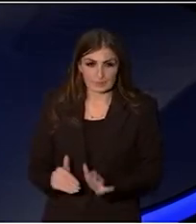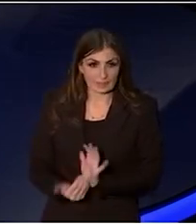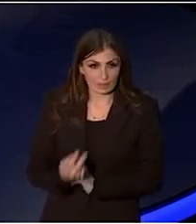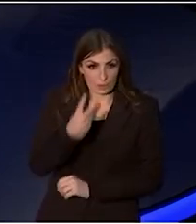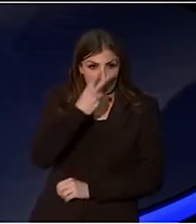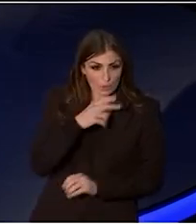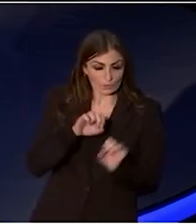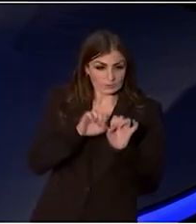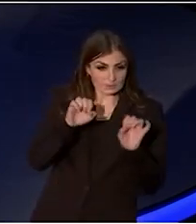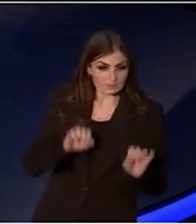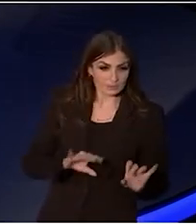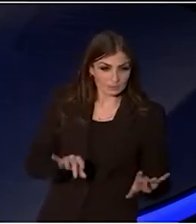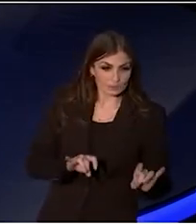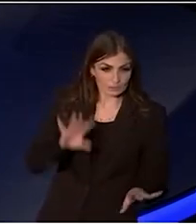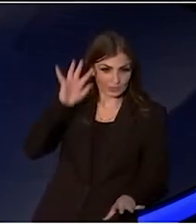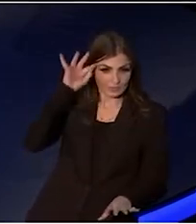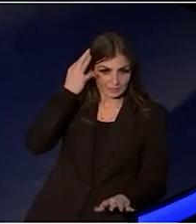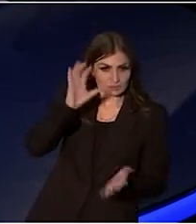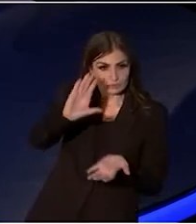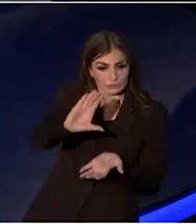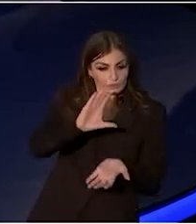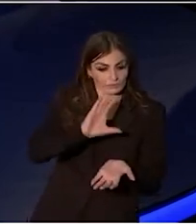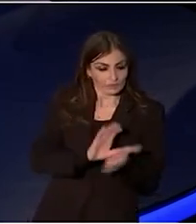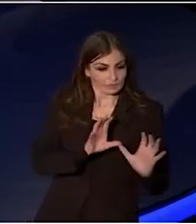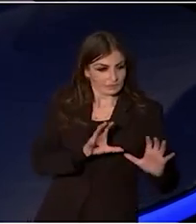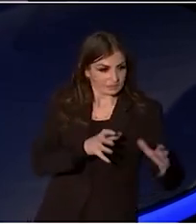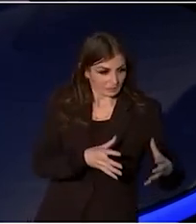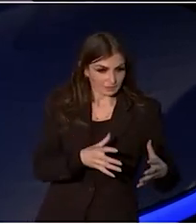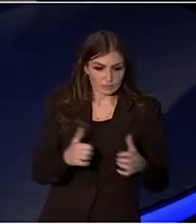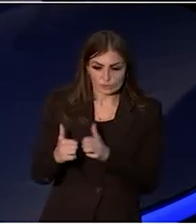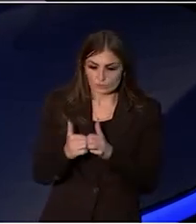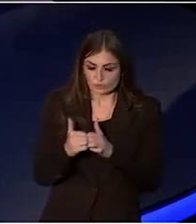Council there for the funded sector, creative partnerships there for the philanthropic